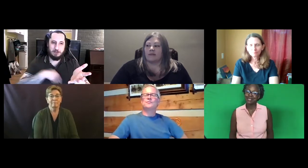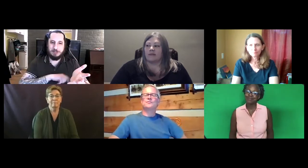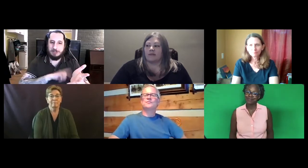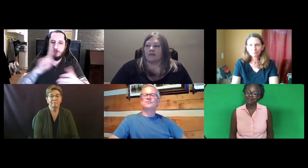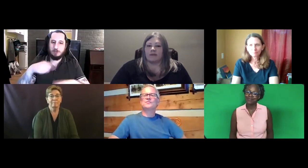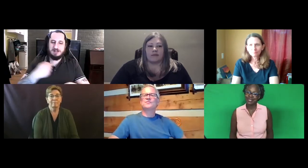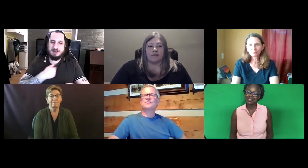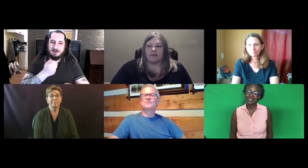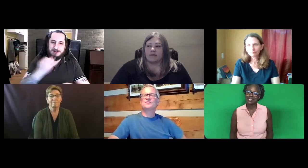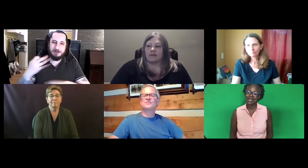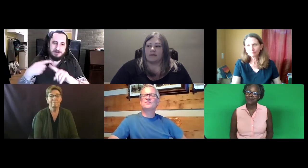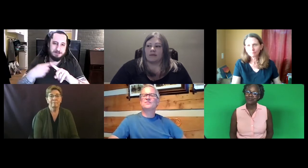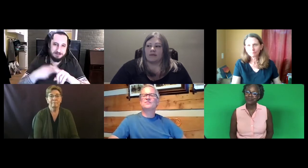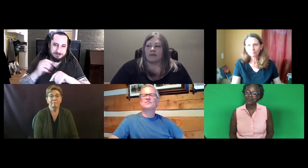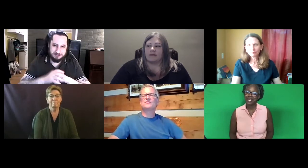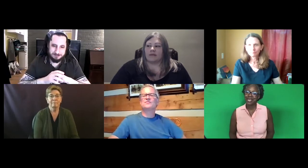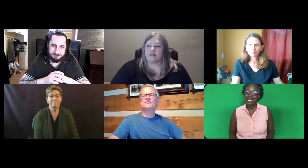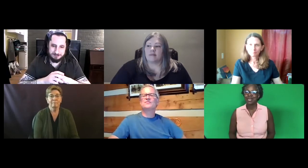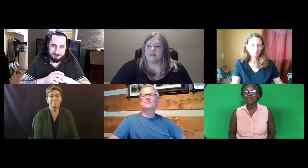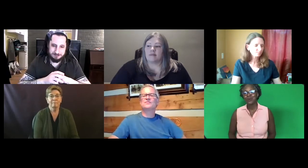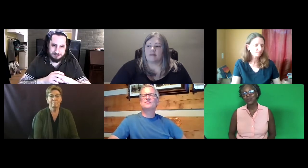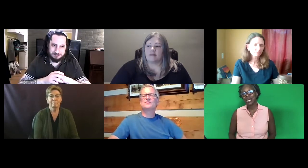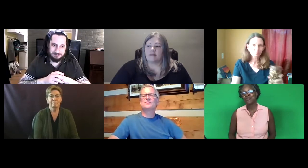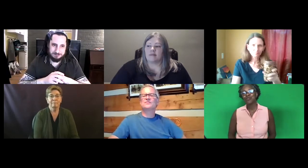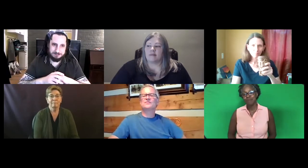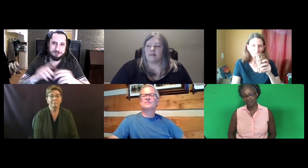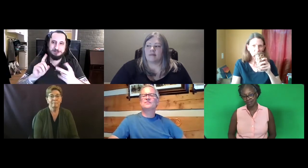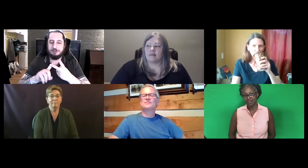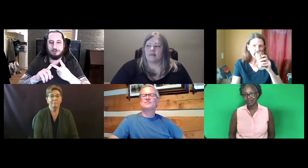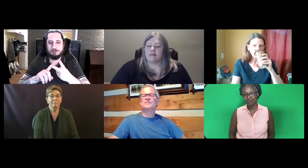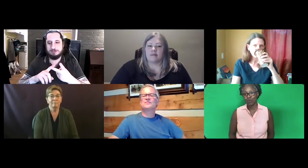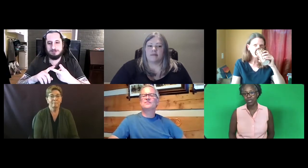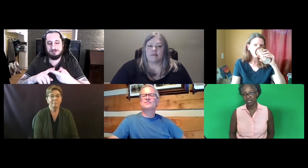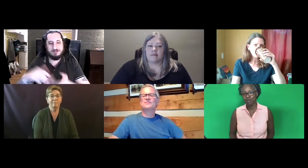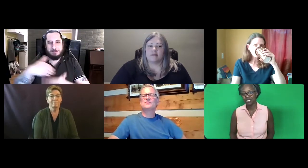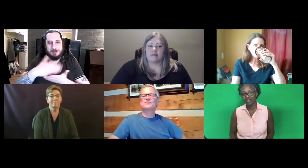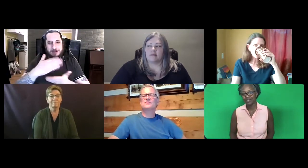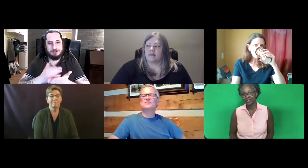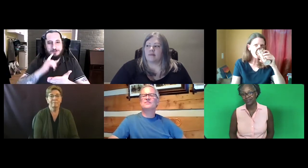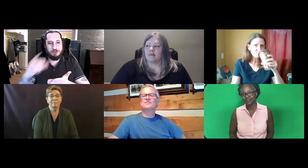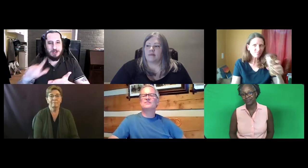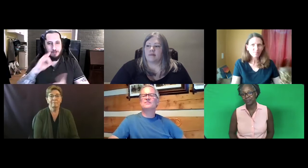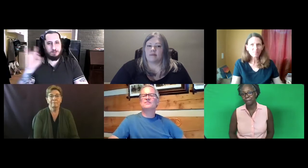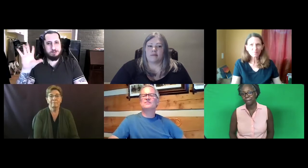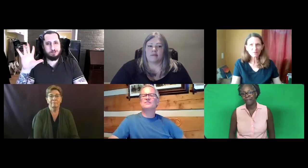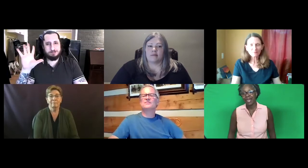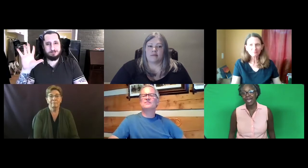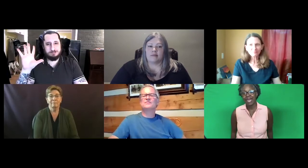It takes time. And we only had a few months with this project.